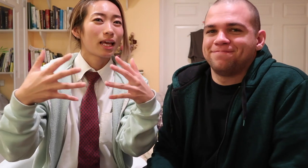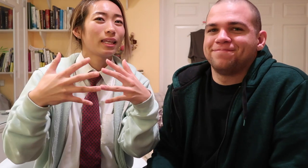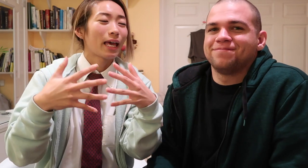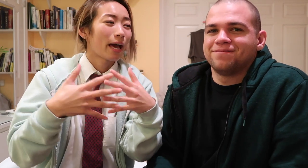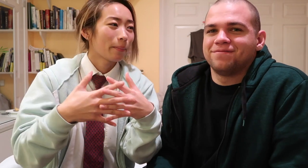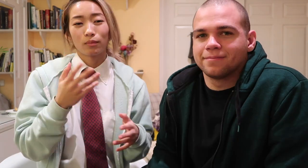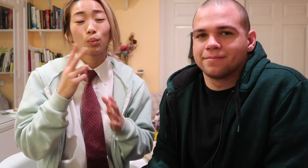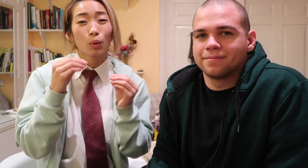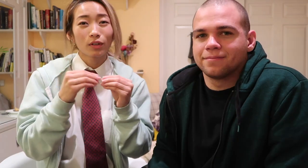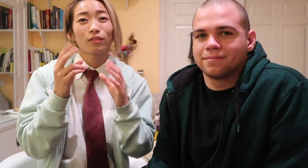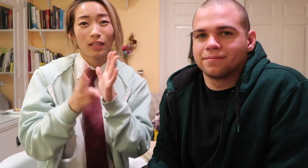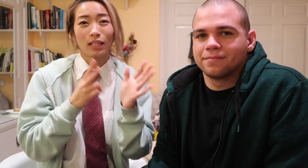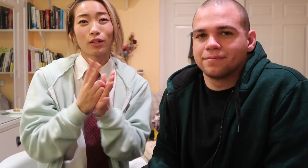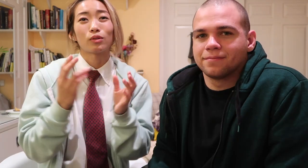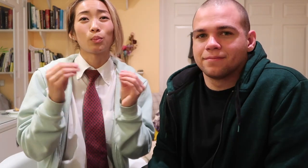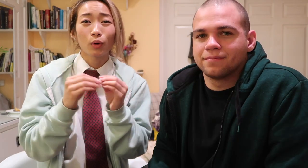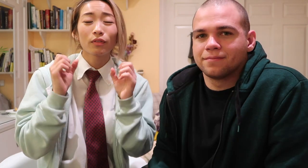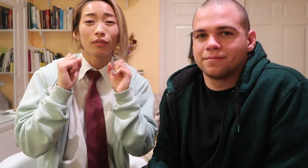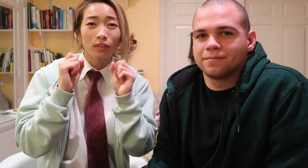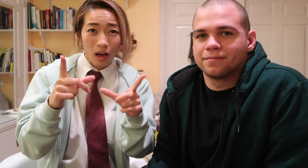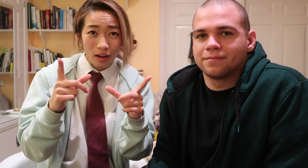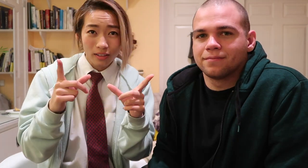bridging that gap more videos more vloggs